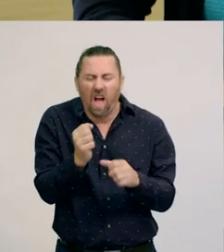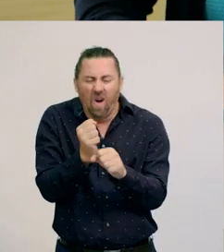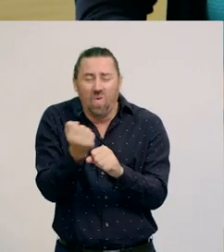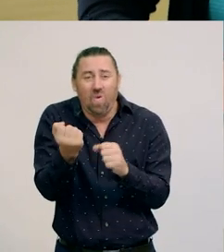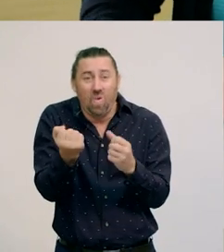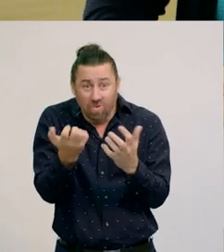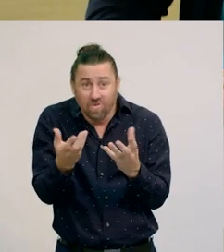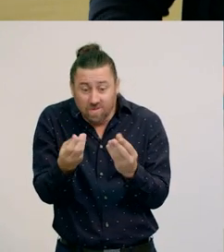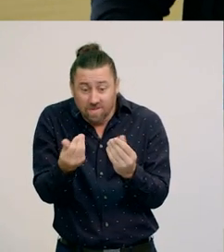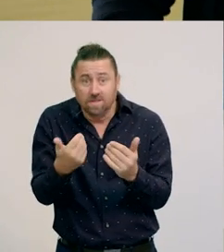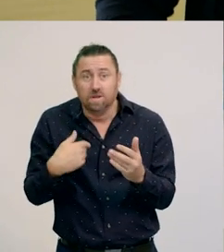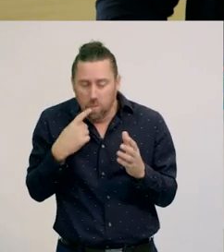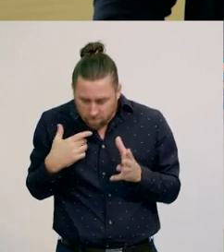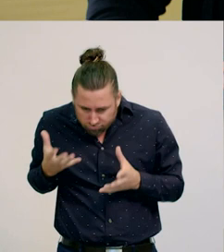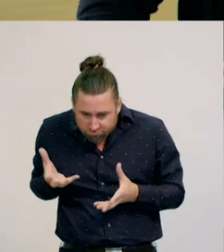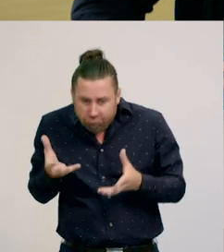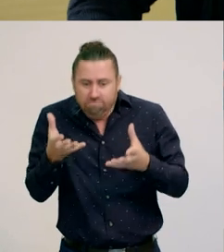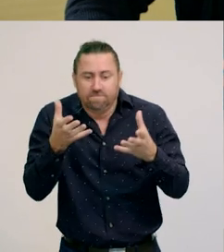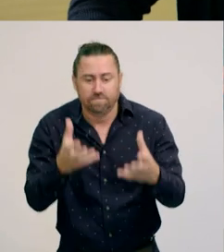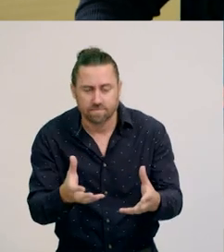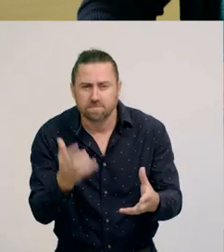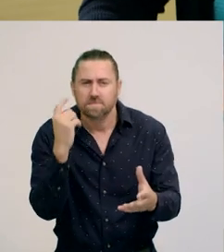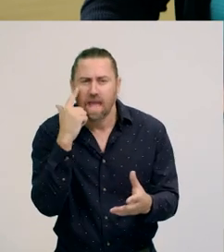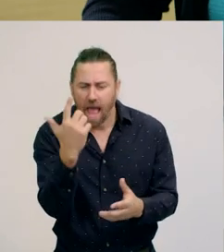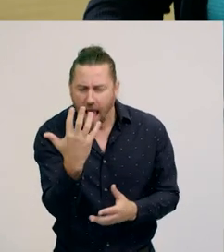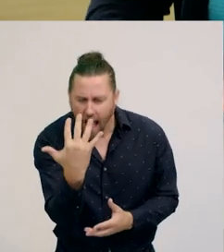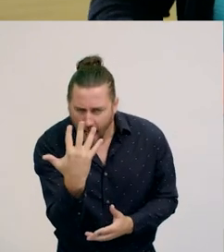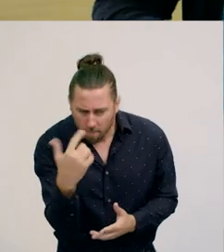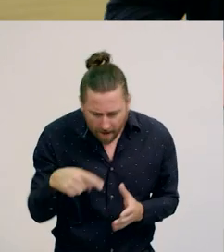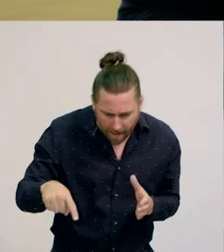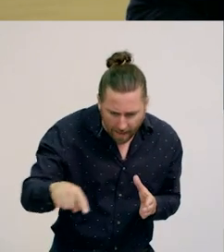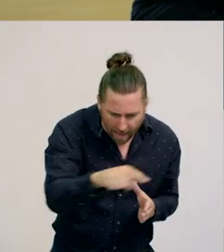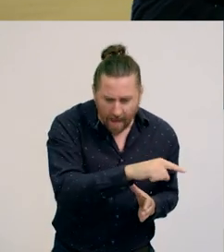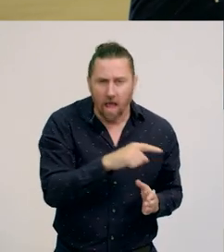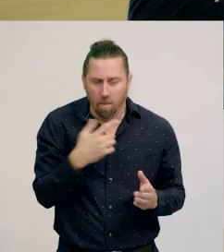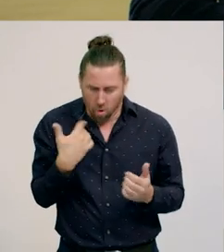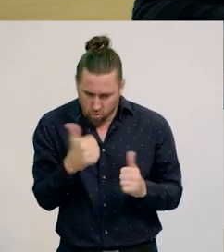We are going to find out how many using subitising and counting.